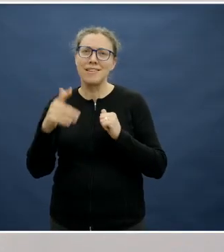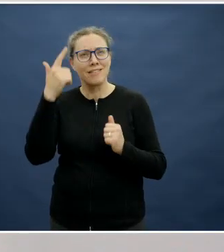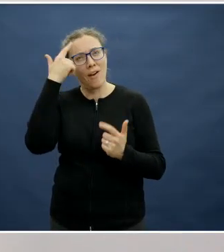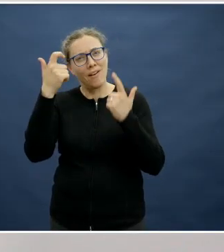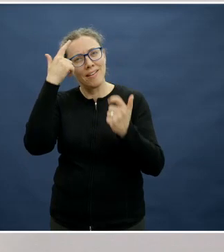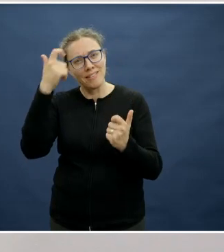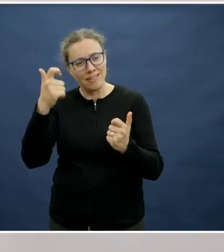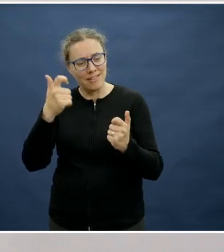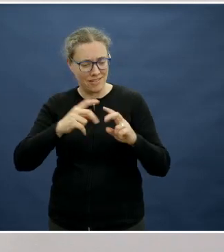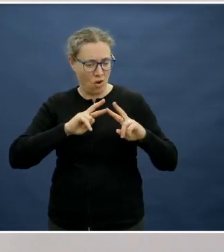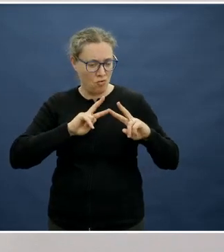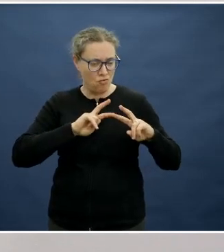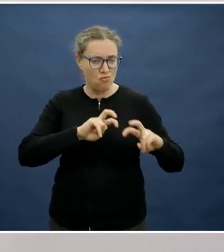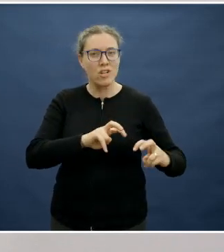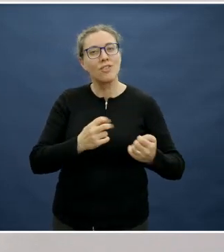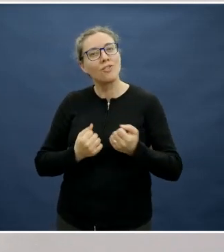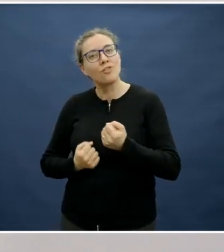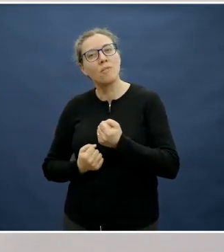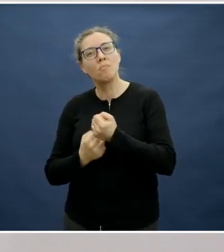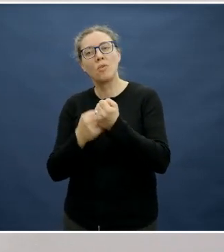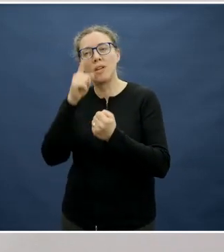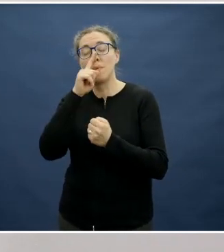The research is supporting better decisions.